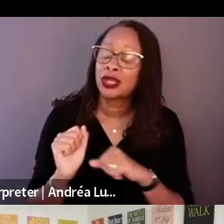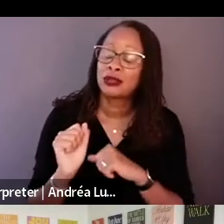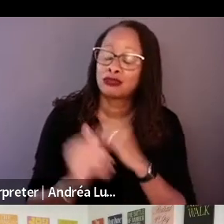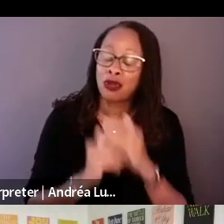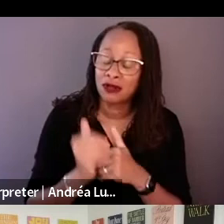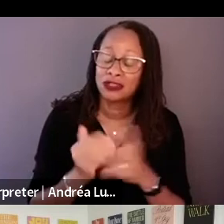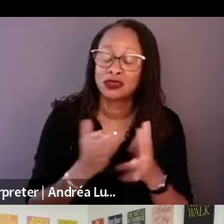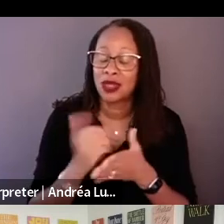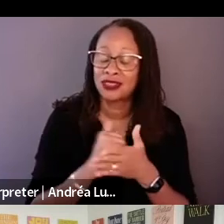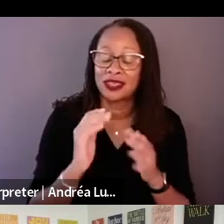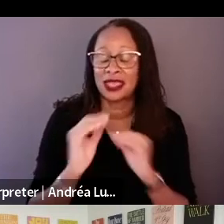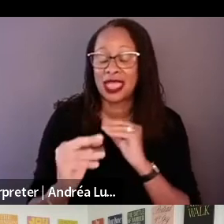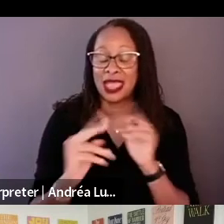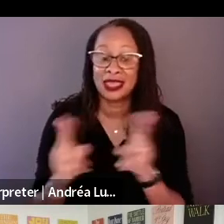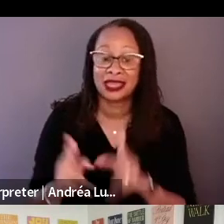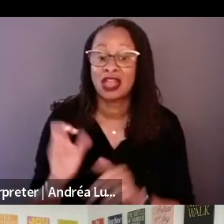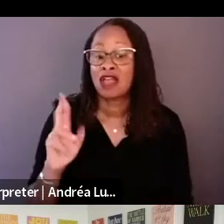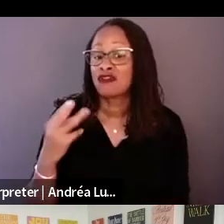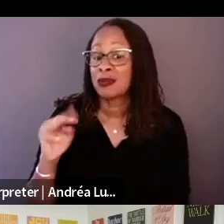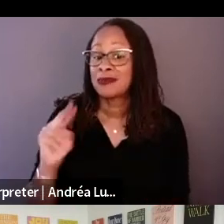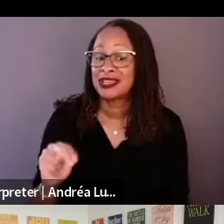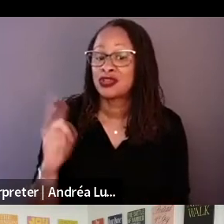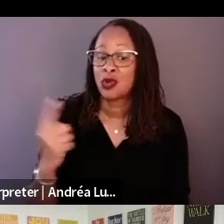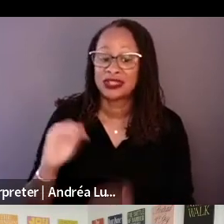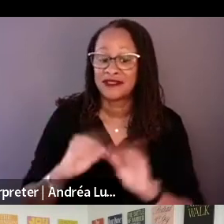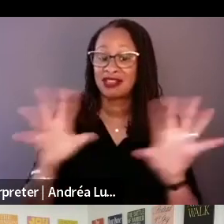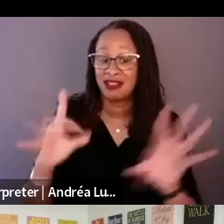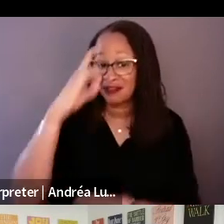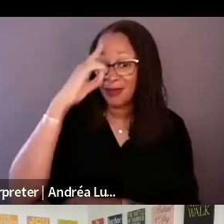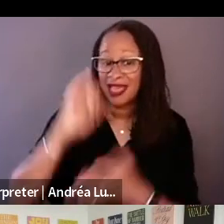that Clifford would come at the end. Yeah.